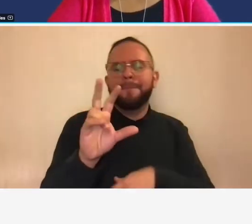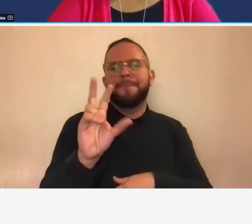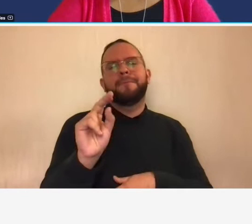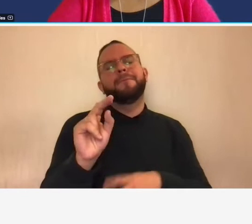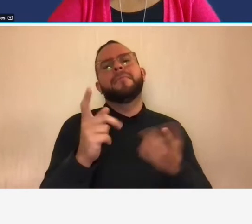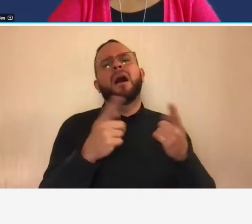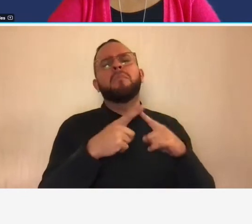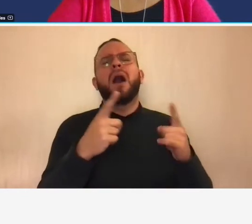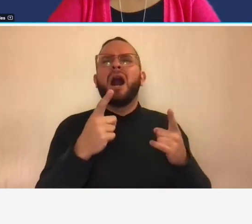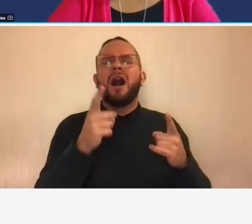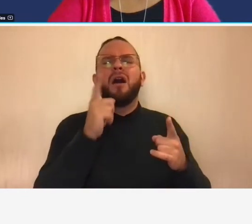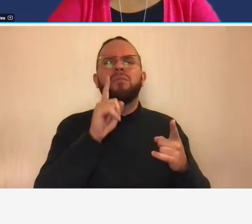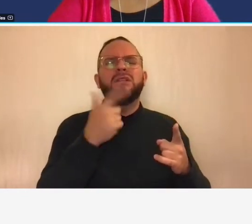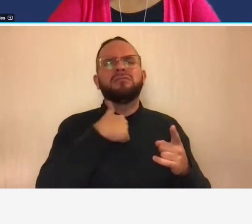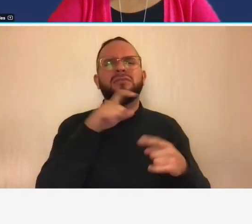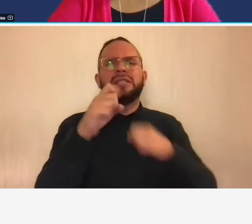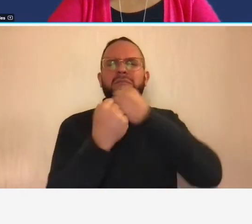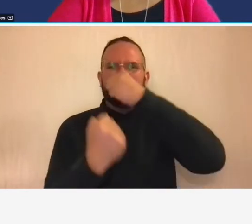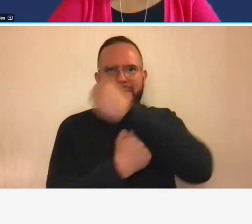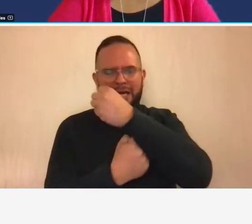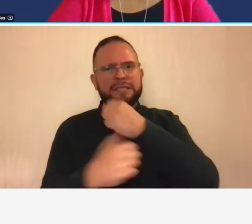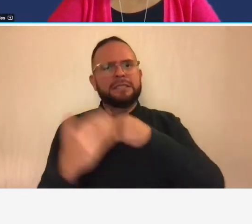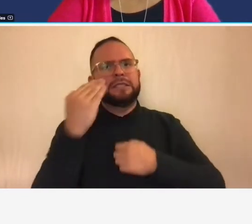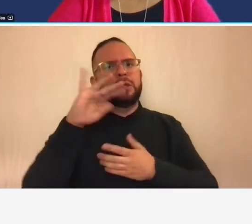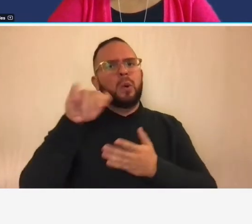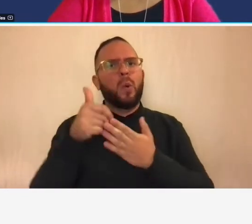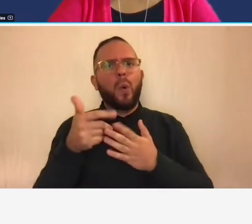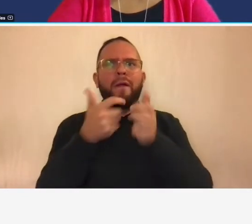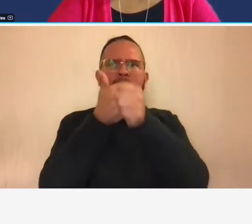followed and that the framework they're using to produce their statements are consistent with